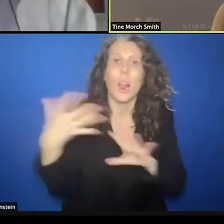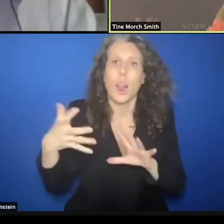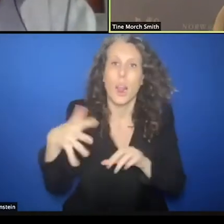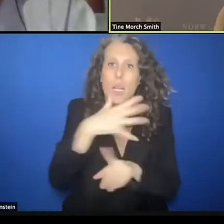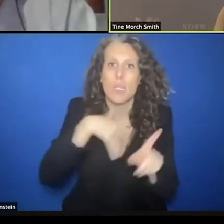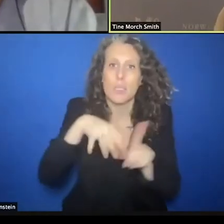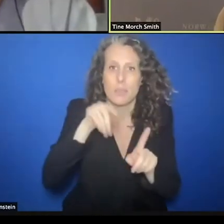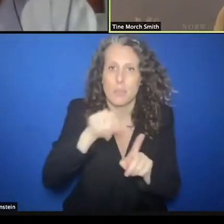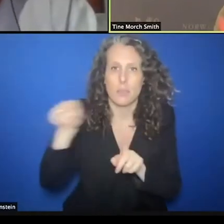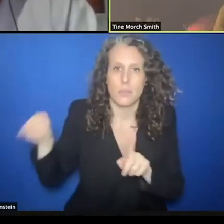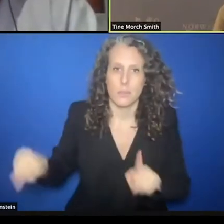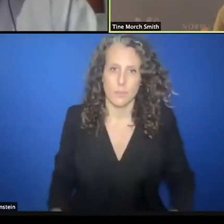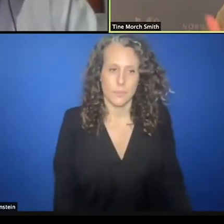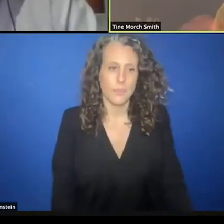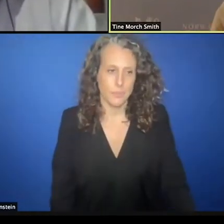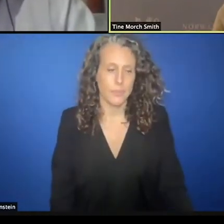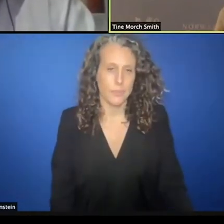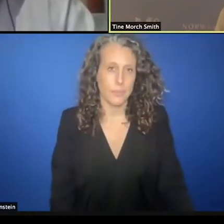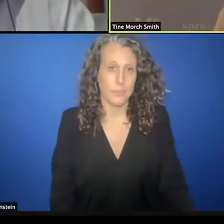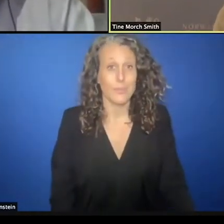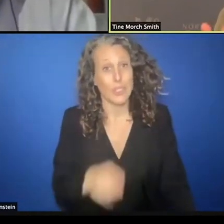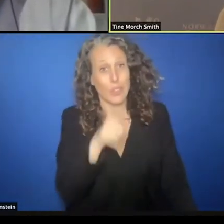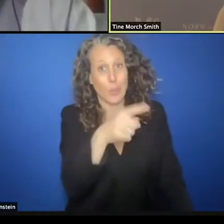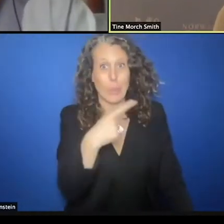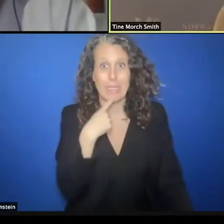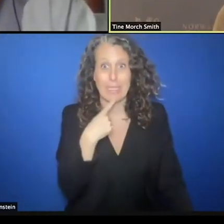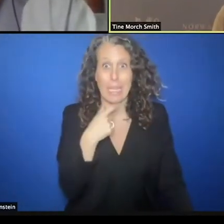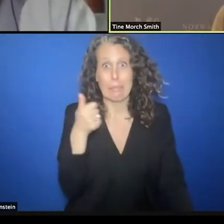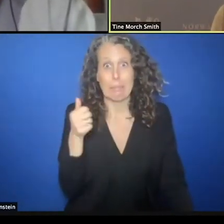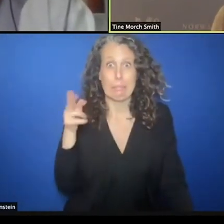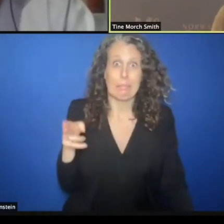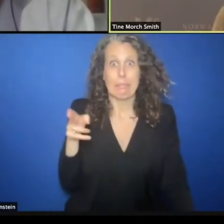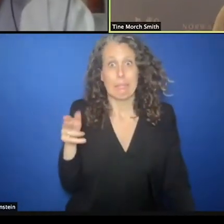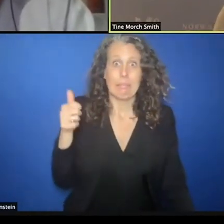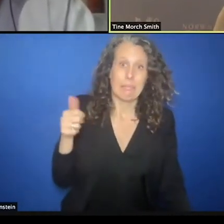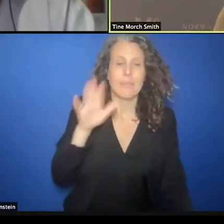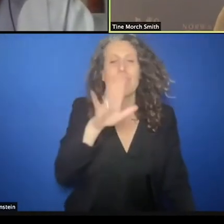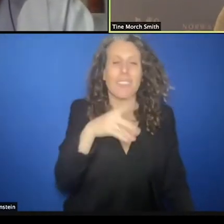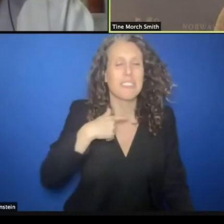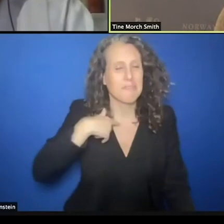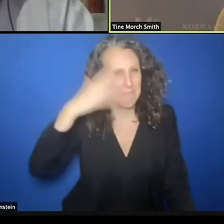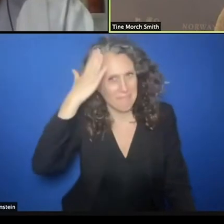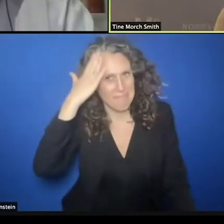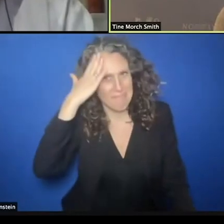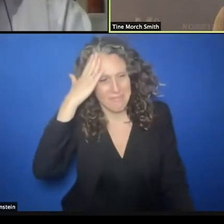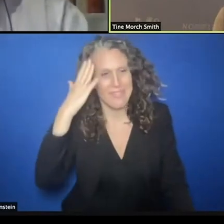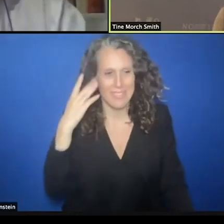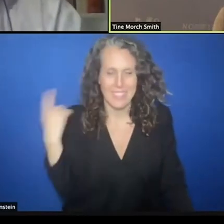At the same time you said good luck, and well, we are conscious that we need to avoid politicizing